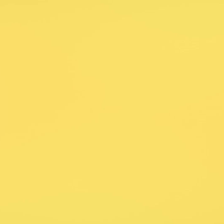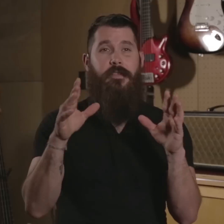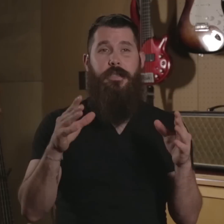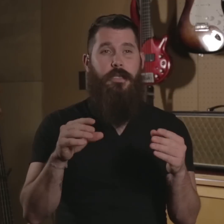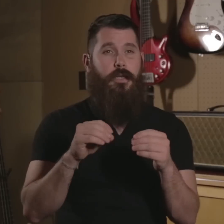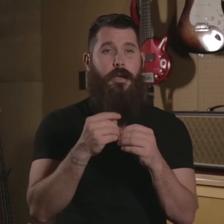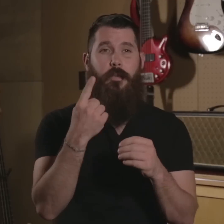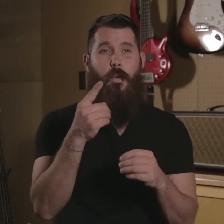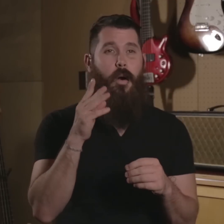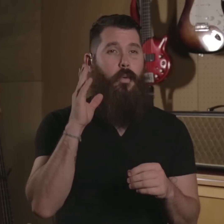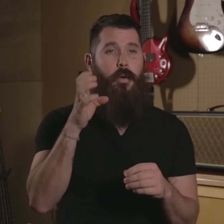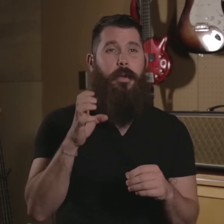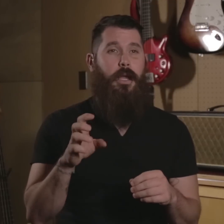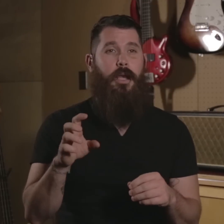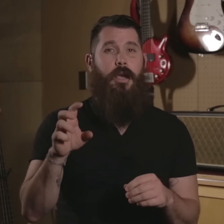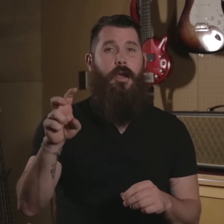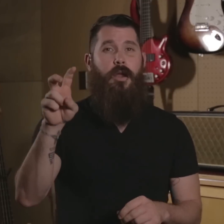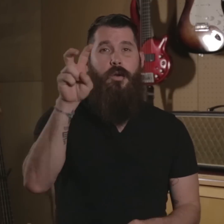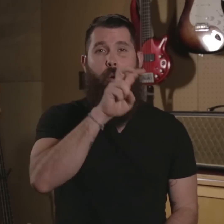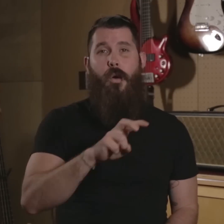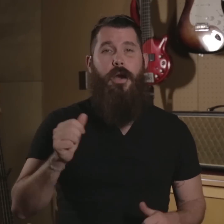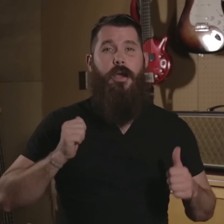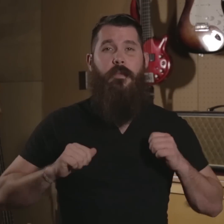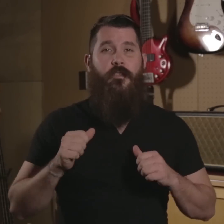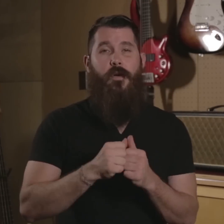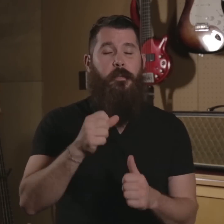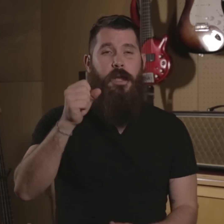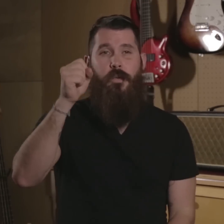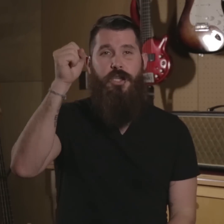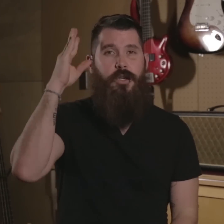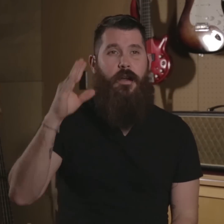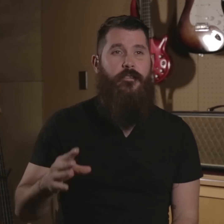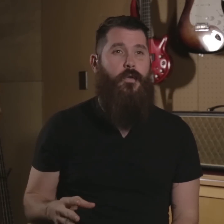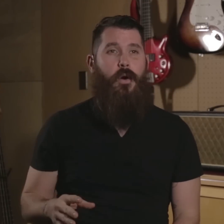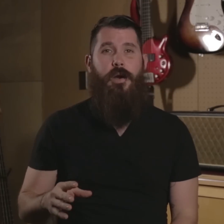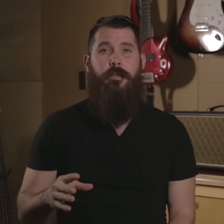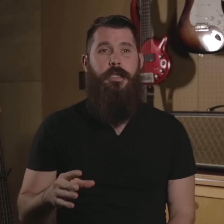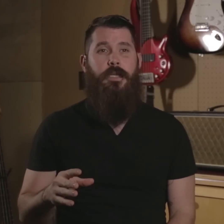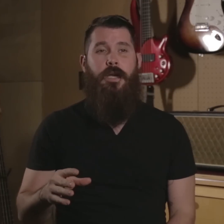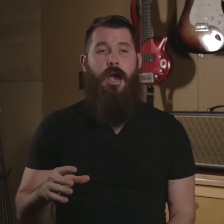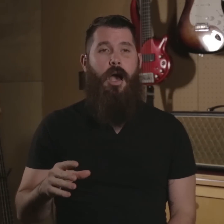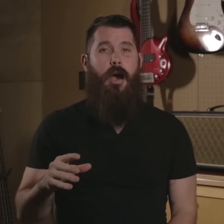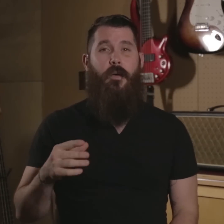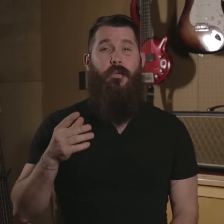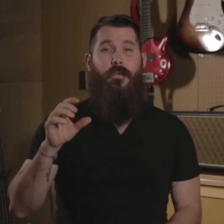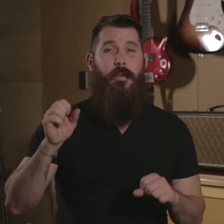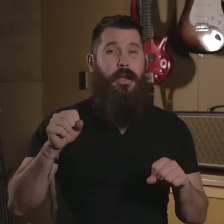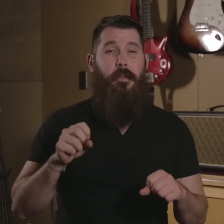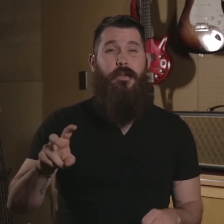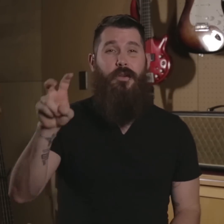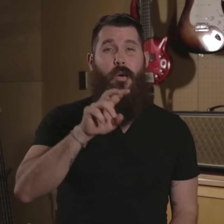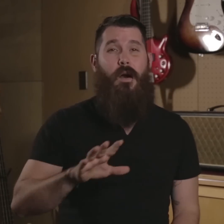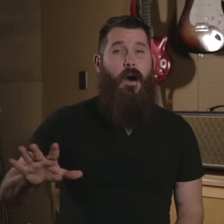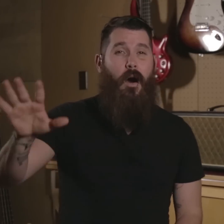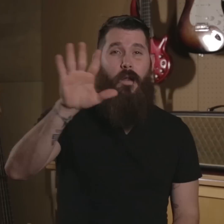Obviously number one would be touring and performing with Sean Forbes. We've been able to tour all